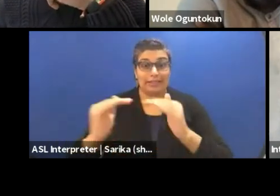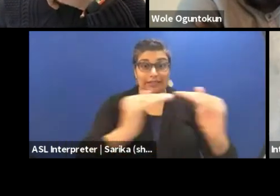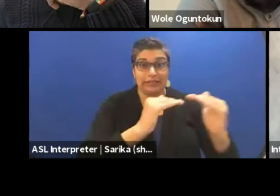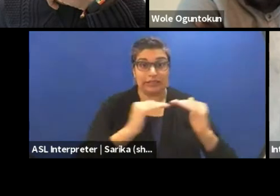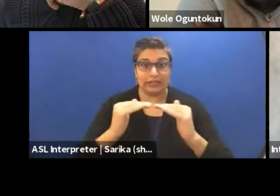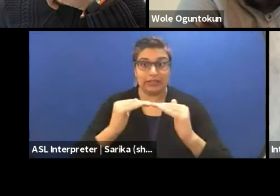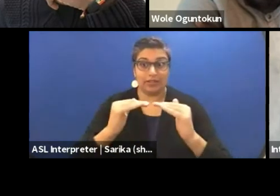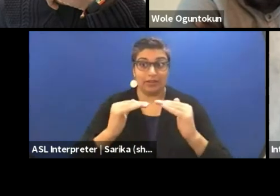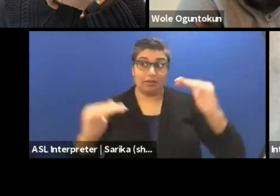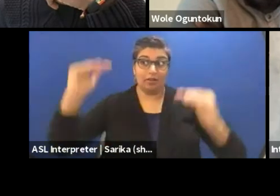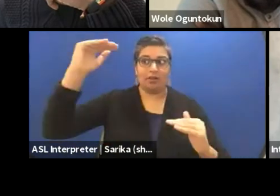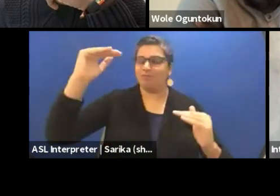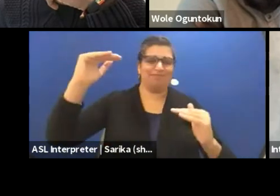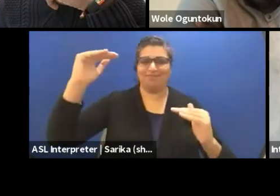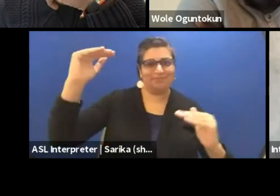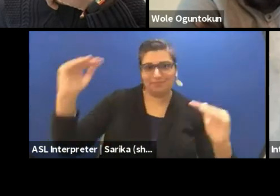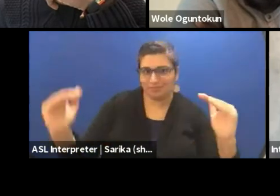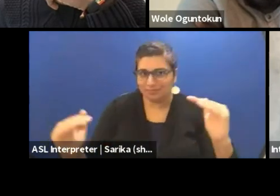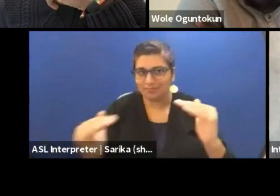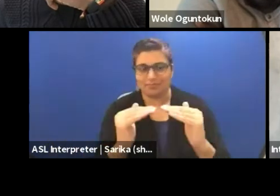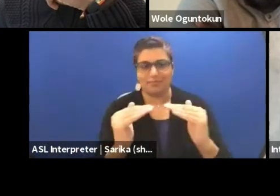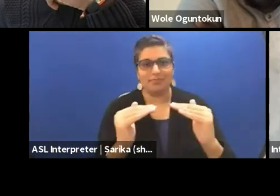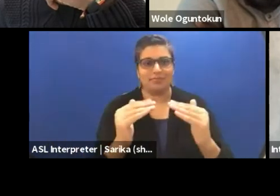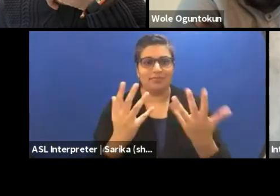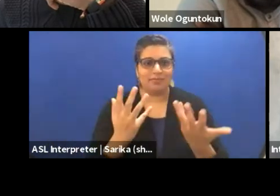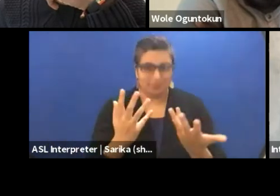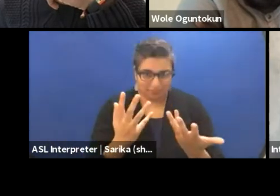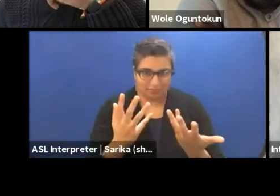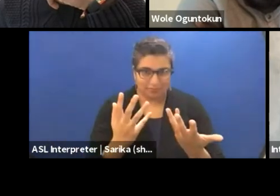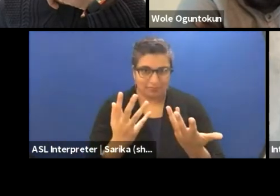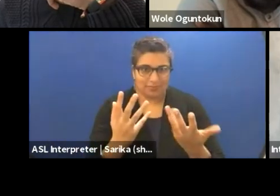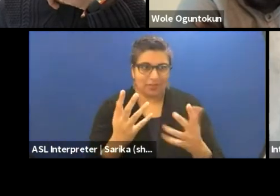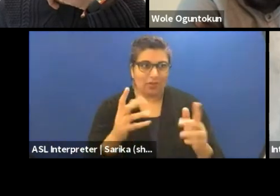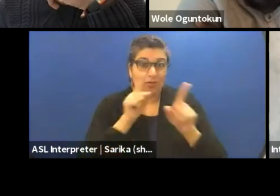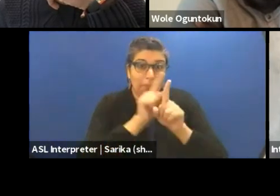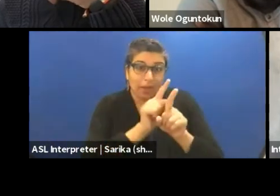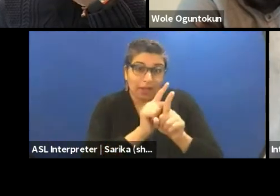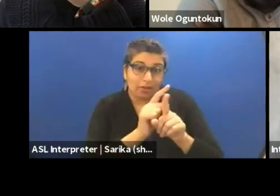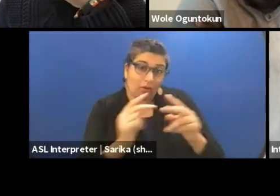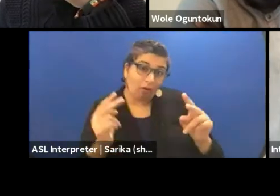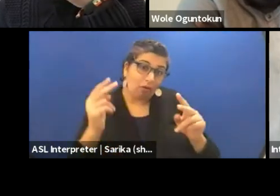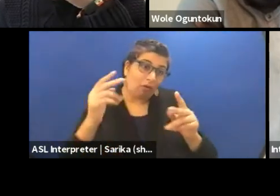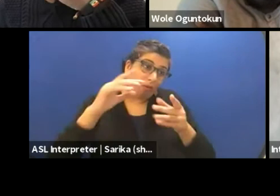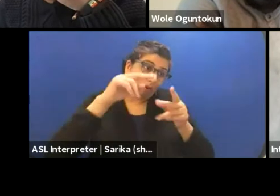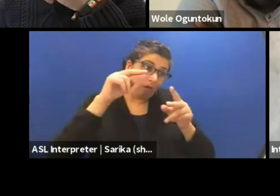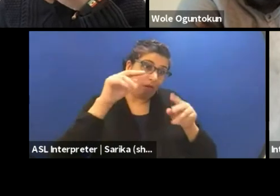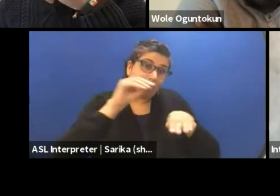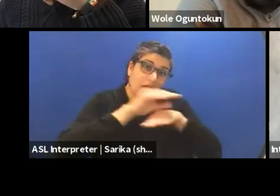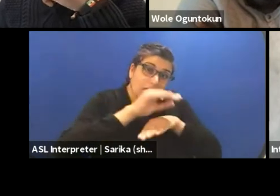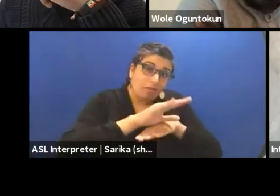that is coming to then oversee or mentor or give advice because it has been done.